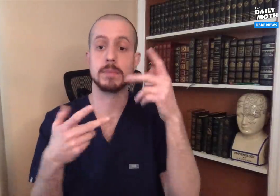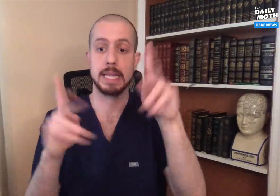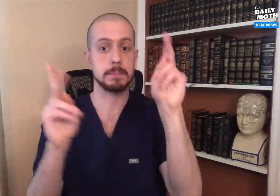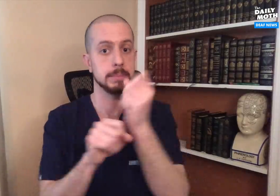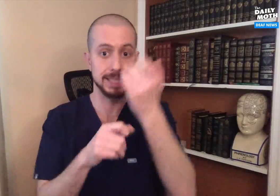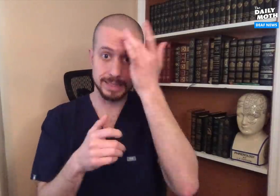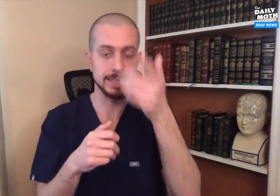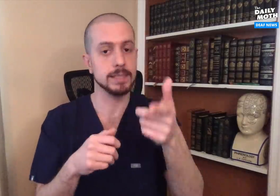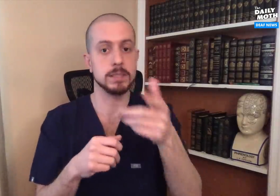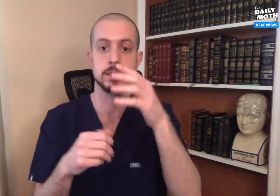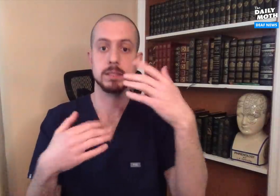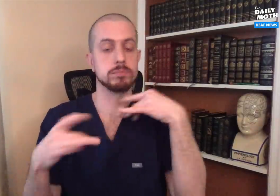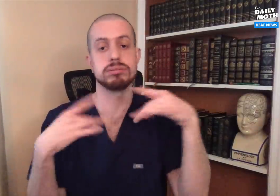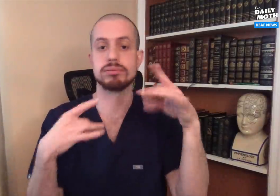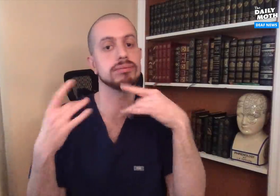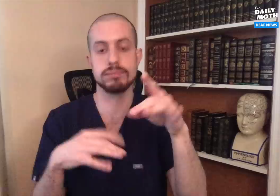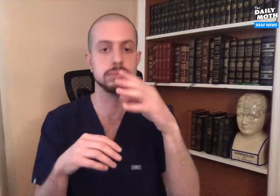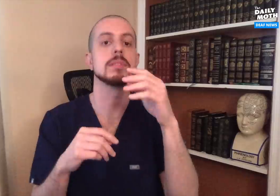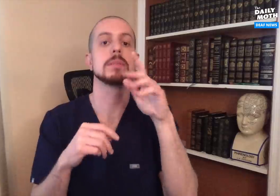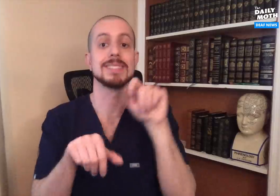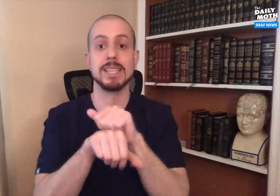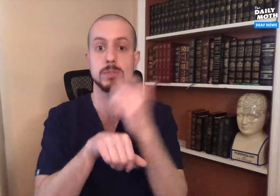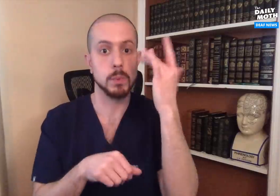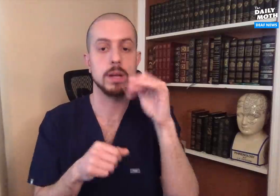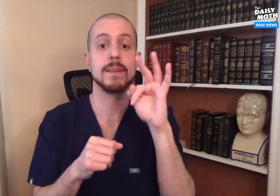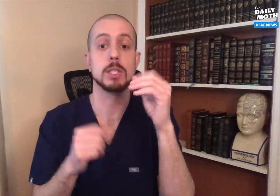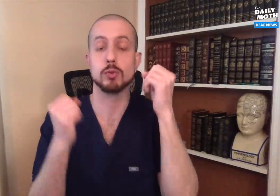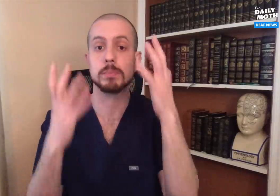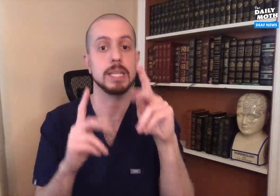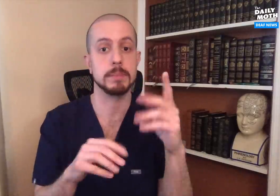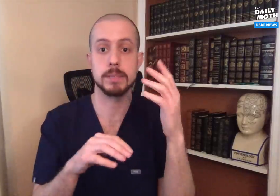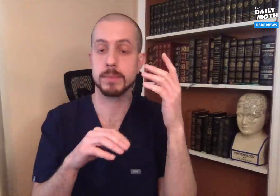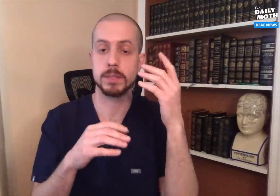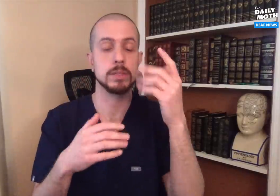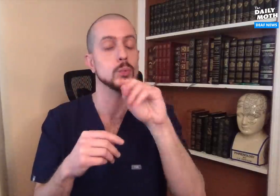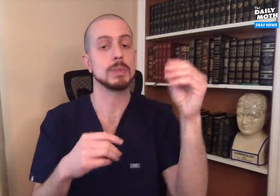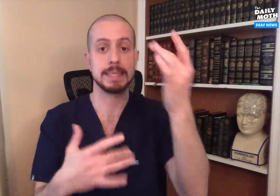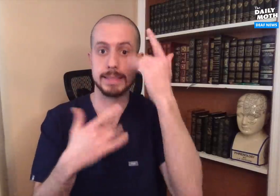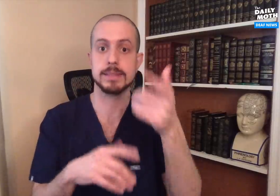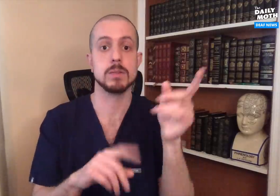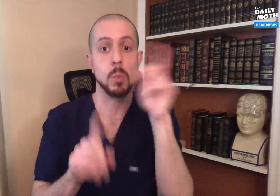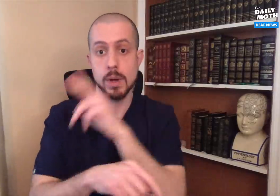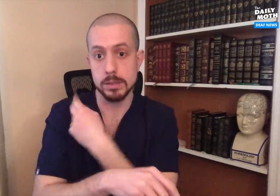let them become sick, the infections would be dangerous because if too many become too sick,